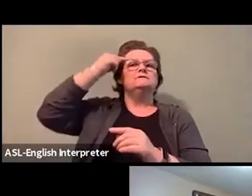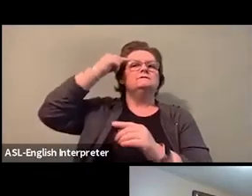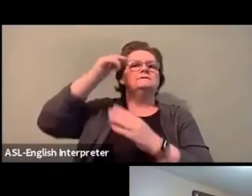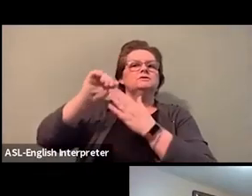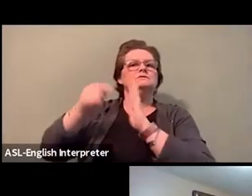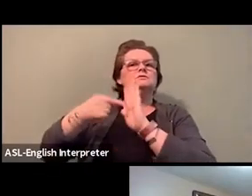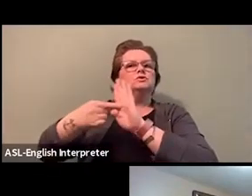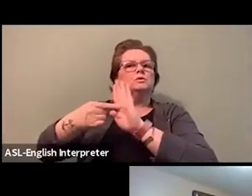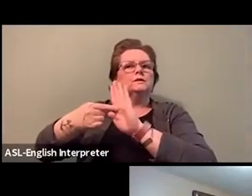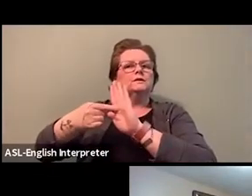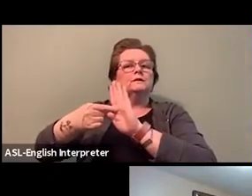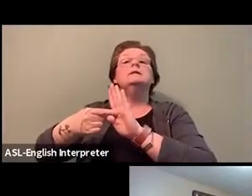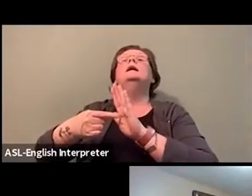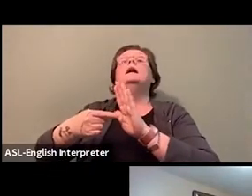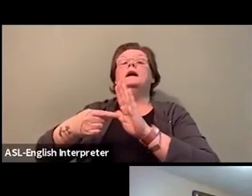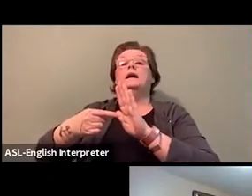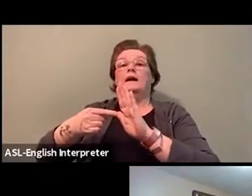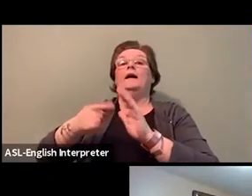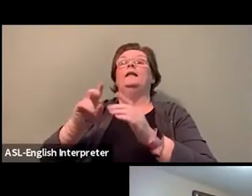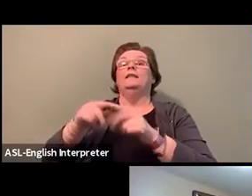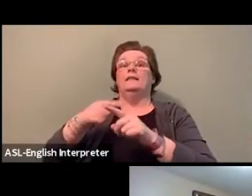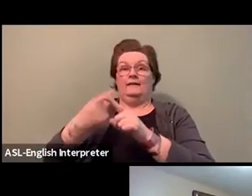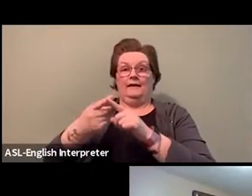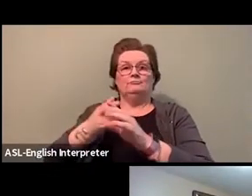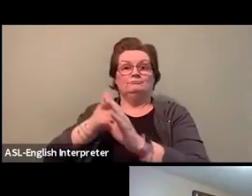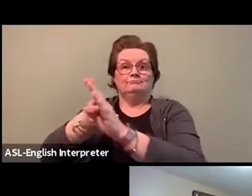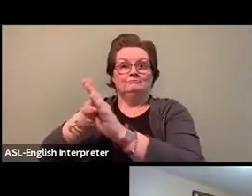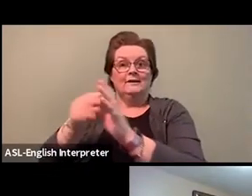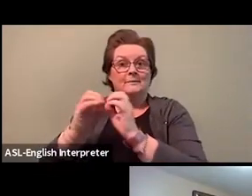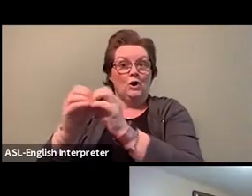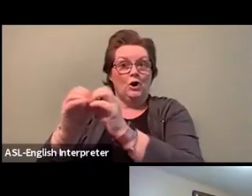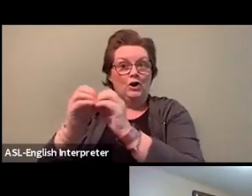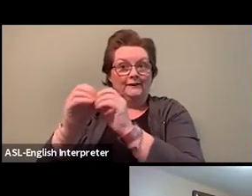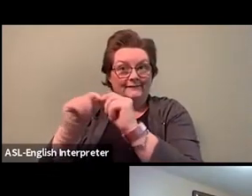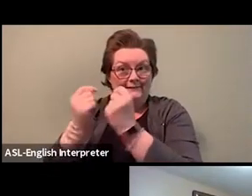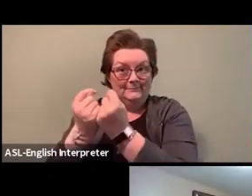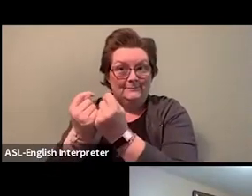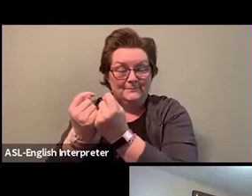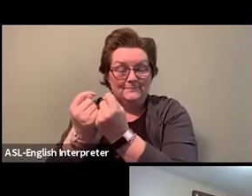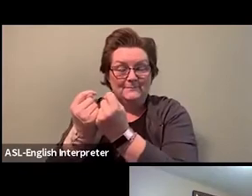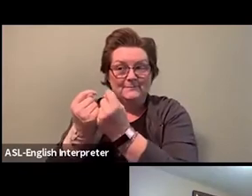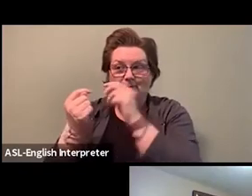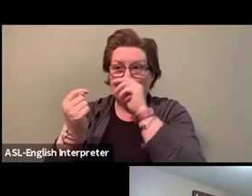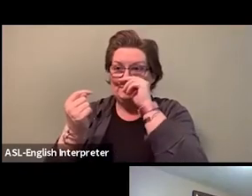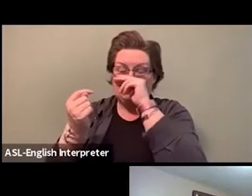And so pleased to say that was the first time our local was successful in passing,